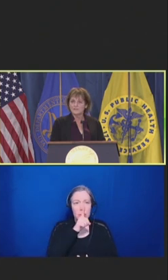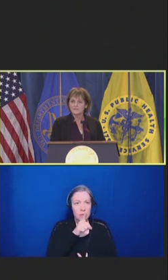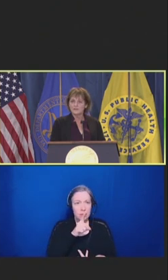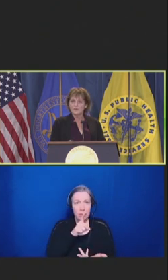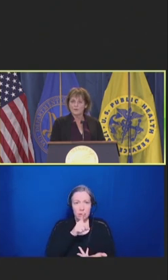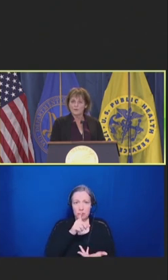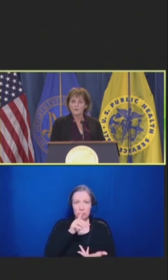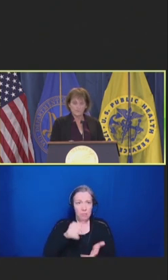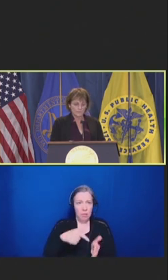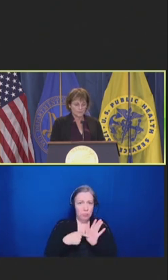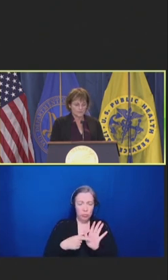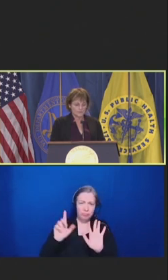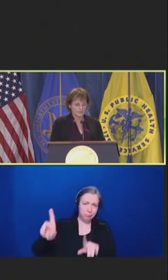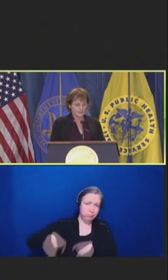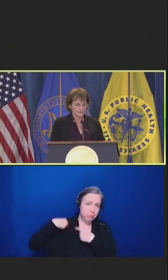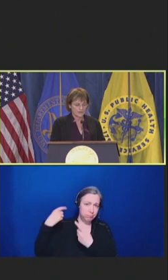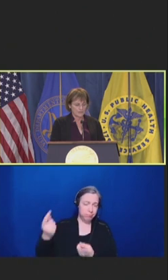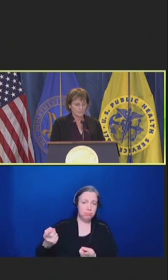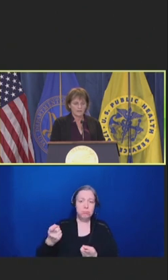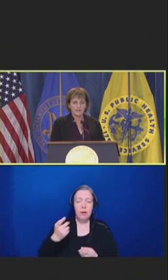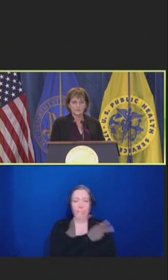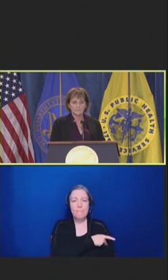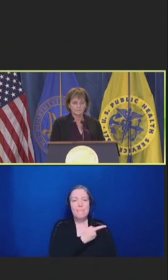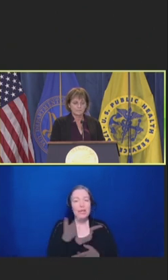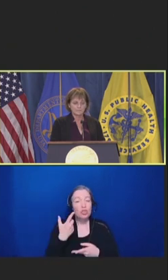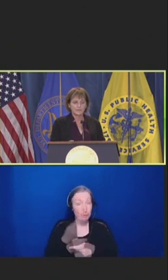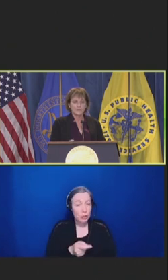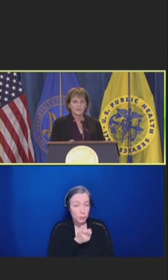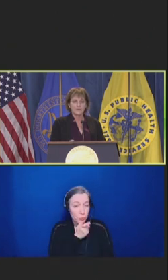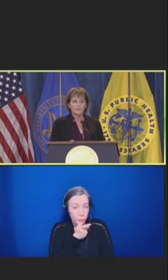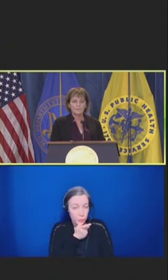in their own personal healthcare provider.